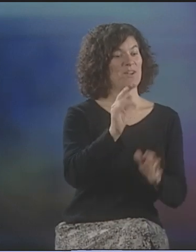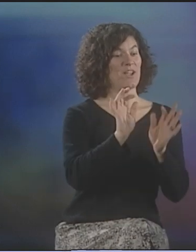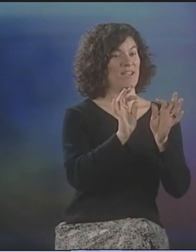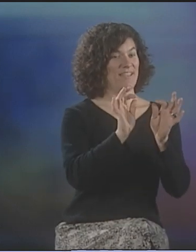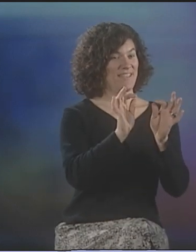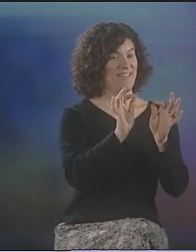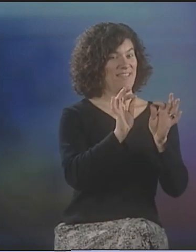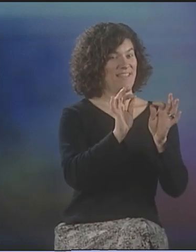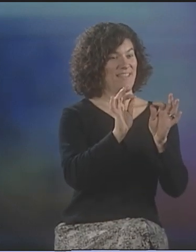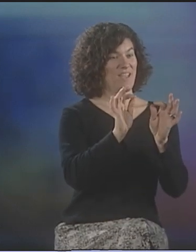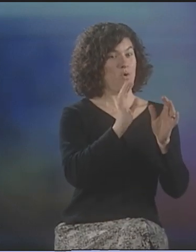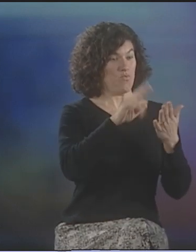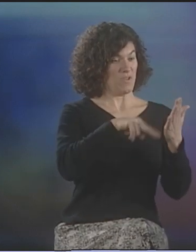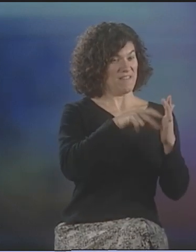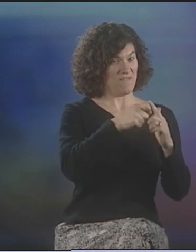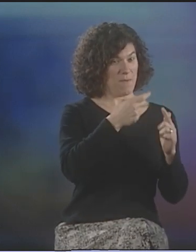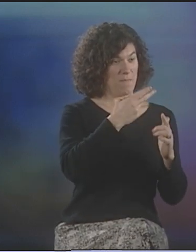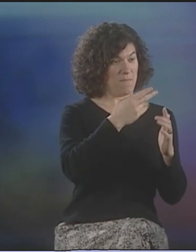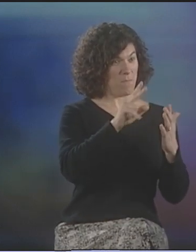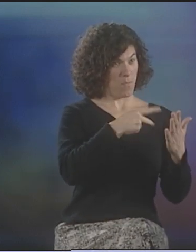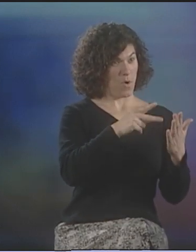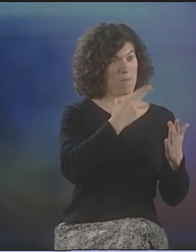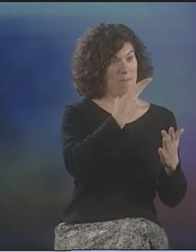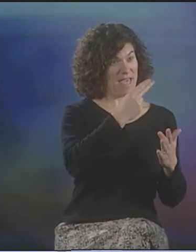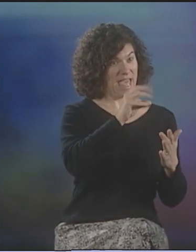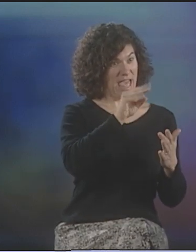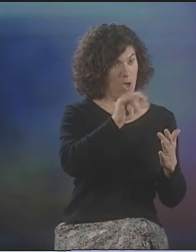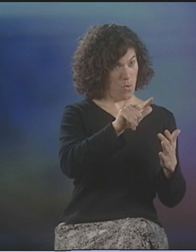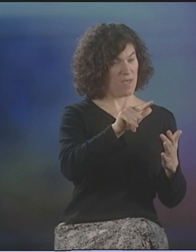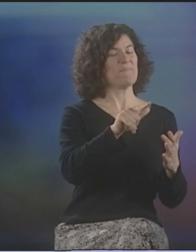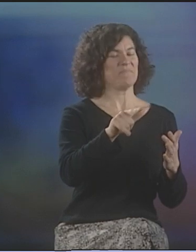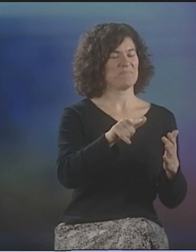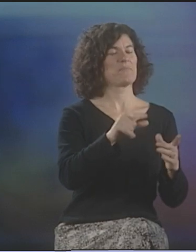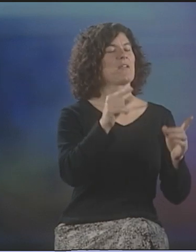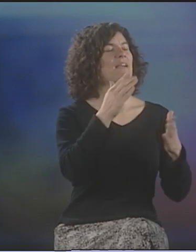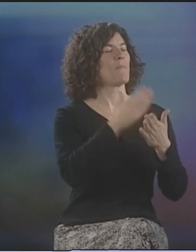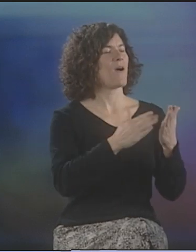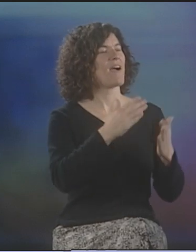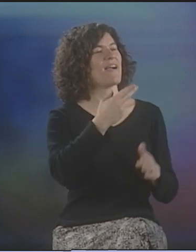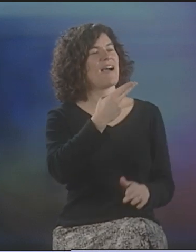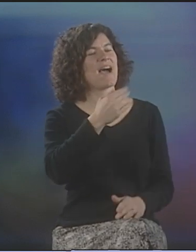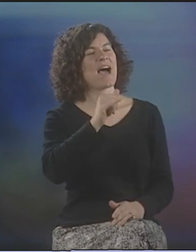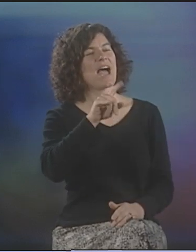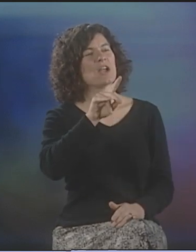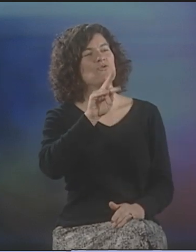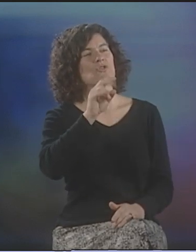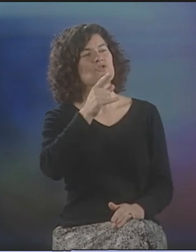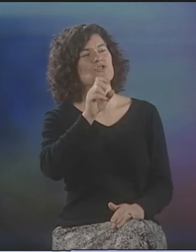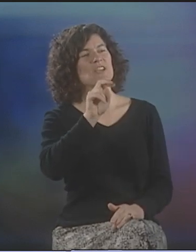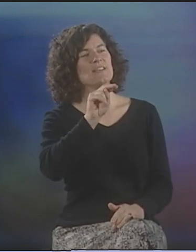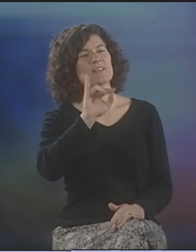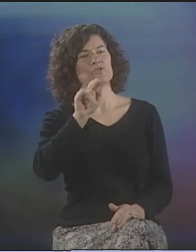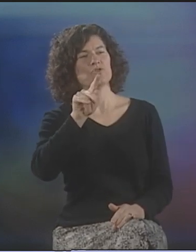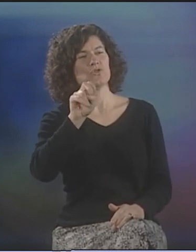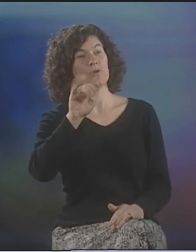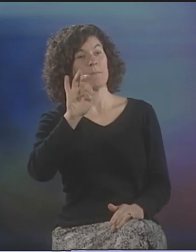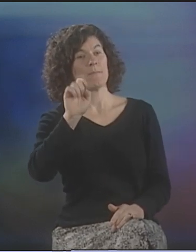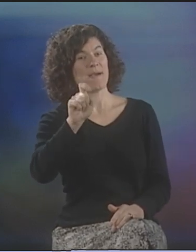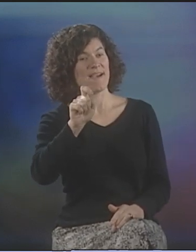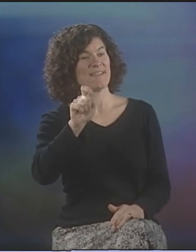READ FROM HIS POEM "HOWL," AND KIP WEBSTER WAS INTERPRETING IT, AND I REMEMBER WHEN HE GOT TO THE PART,